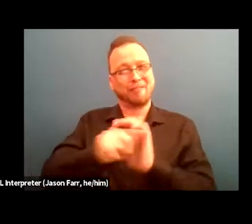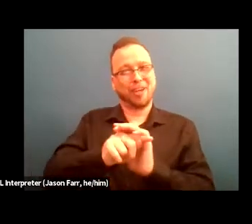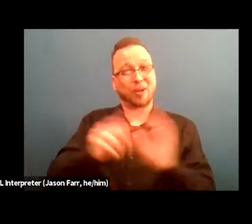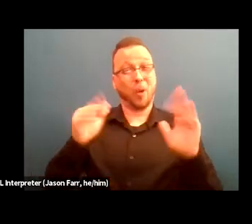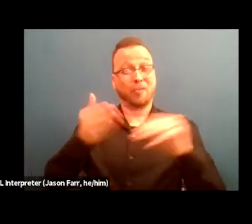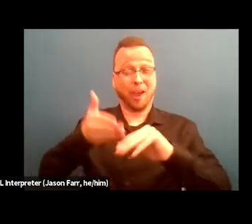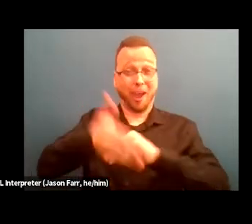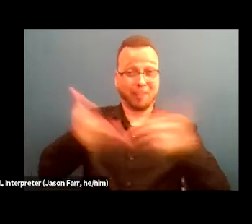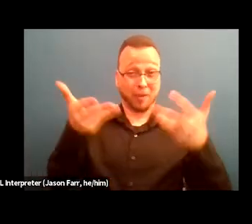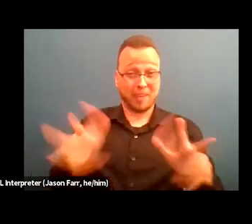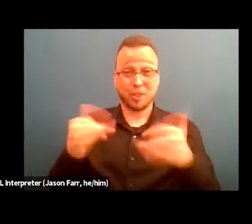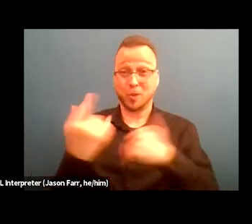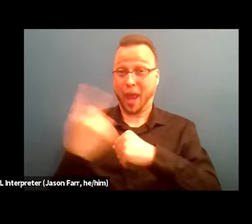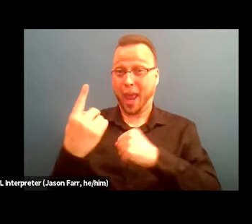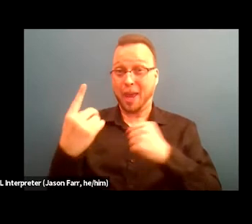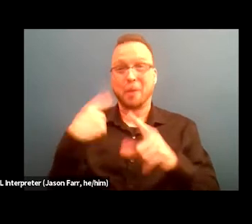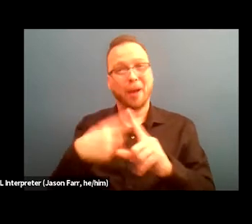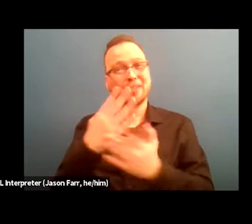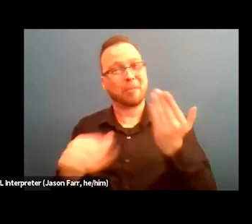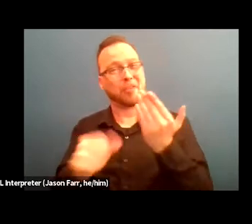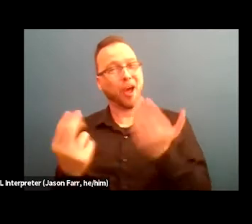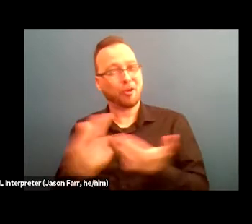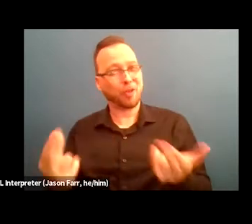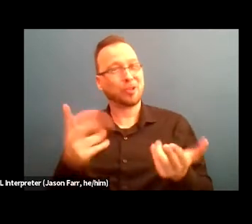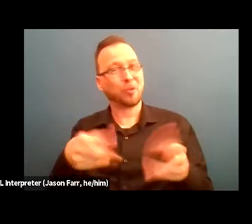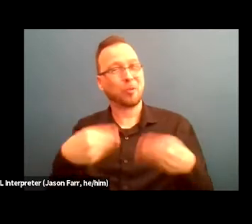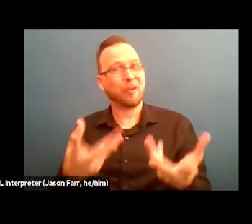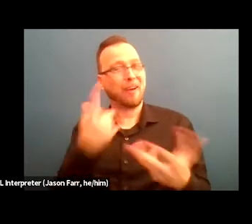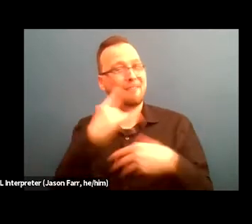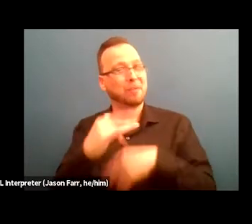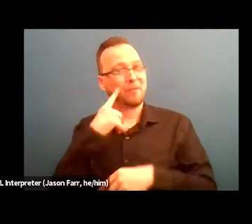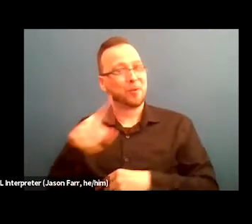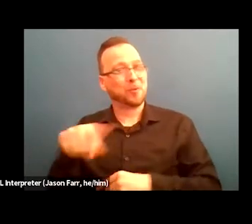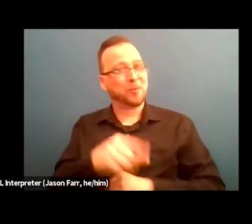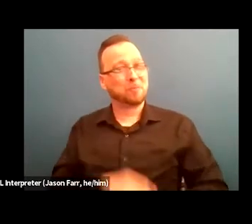along with some of those other resources that we've prepared. So we can move to the next slide, okay.